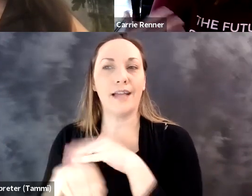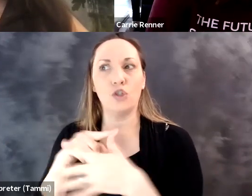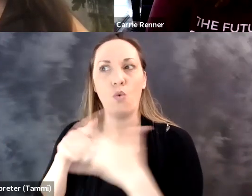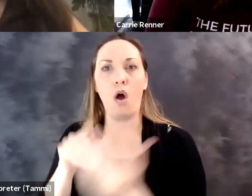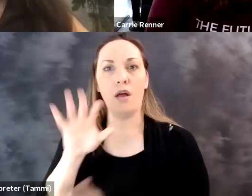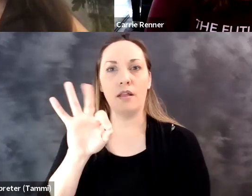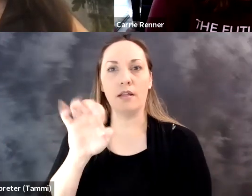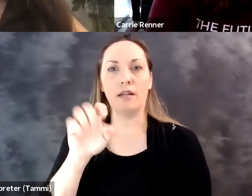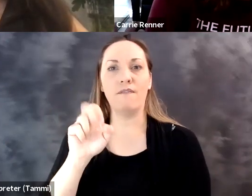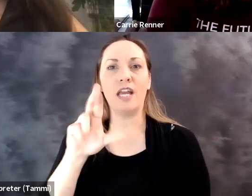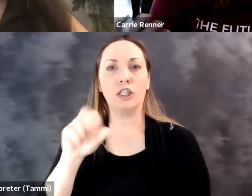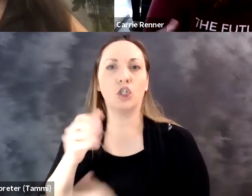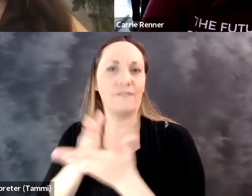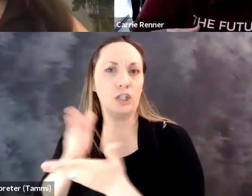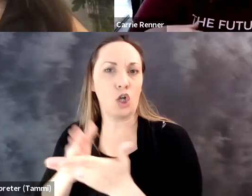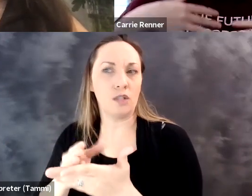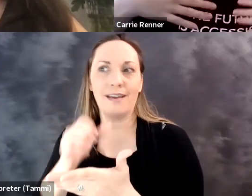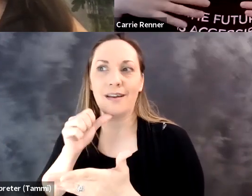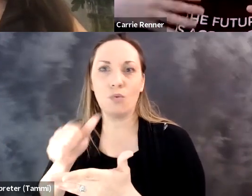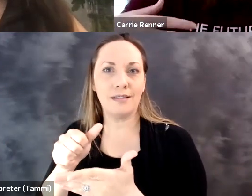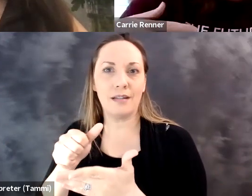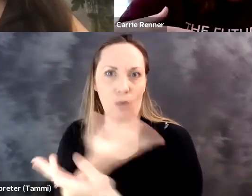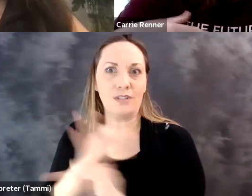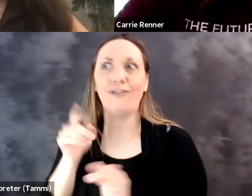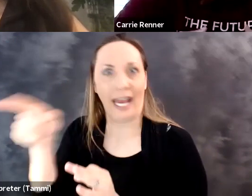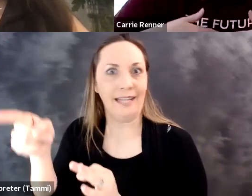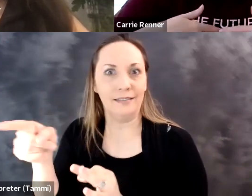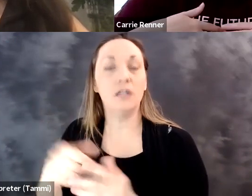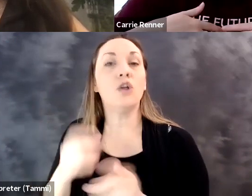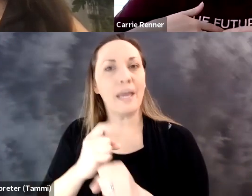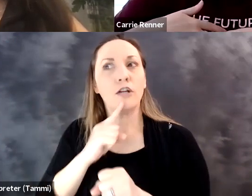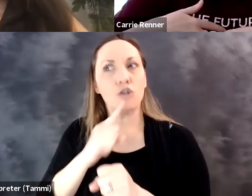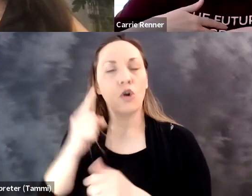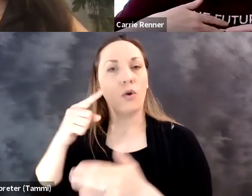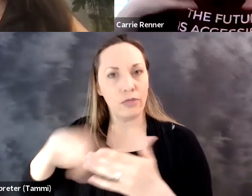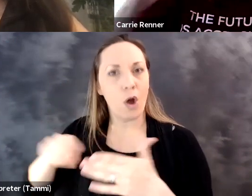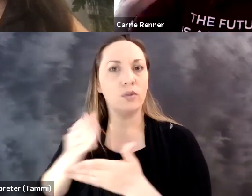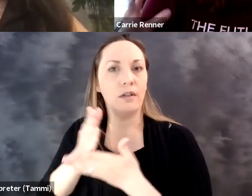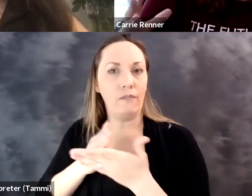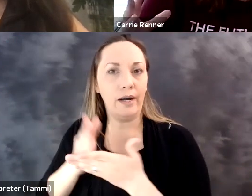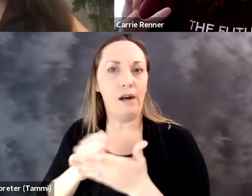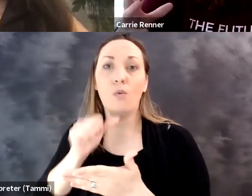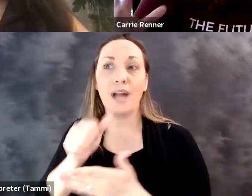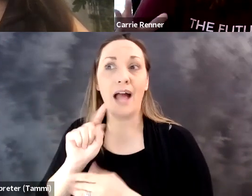that you were -- there was equity and equality in access to these features and wasn't a cost barrier to them.